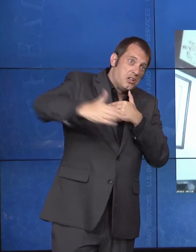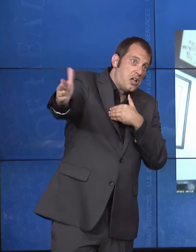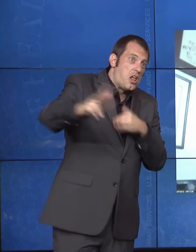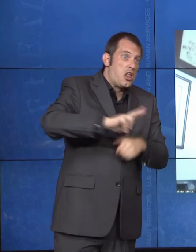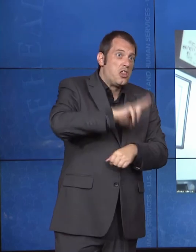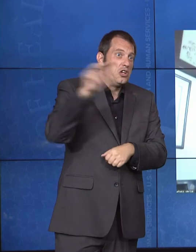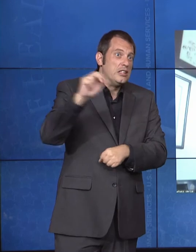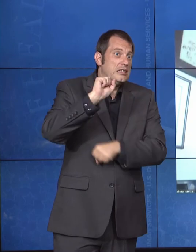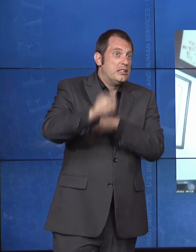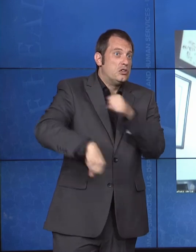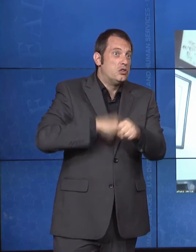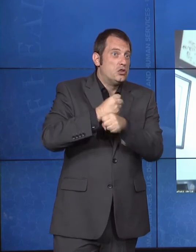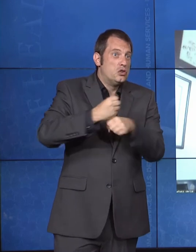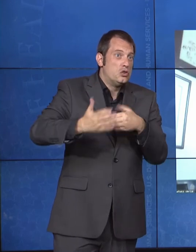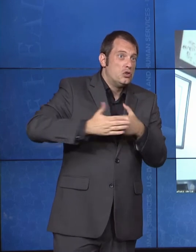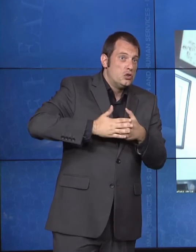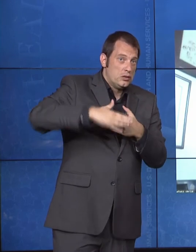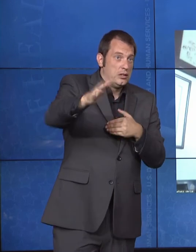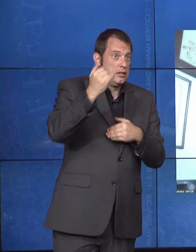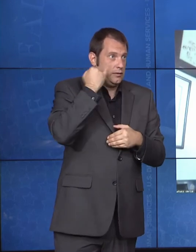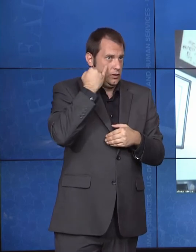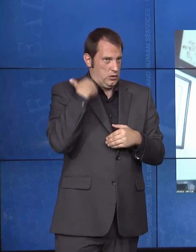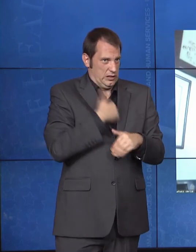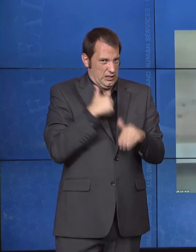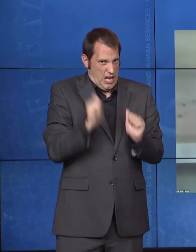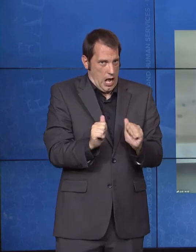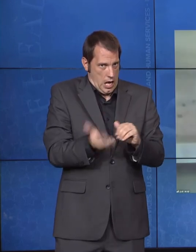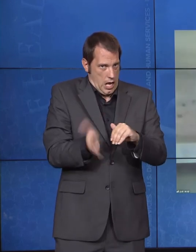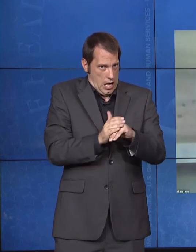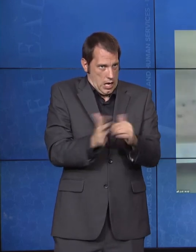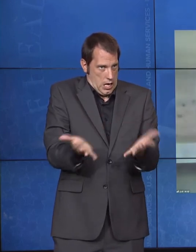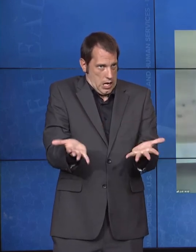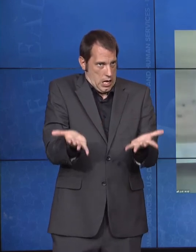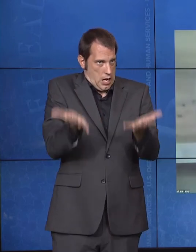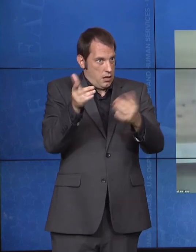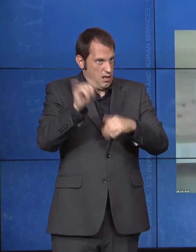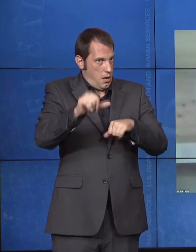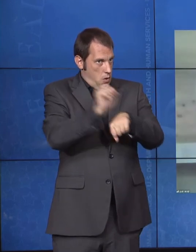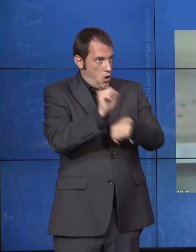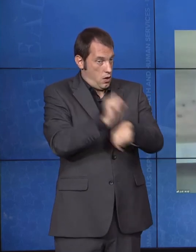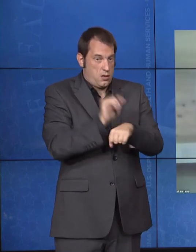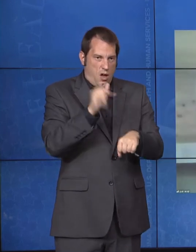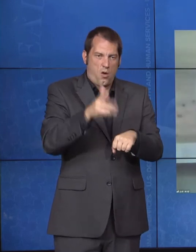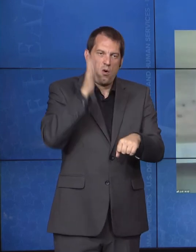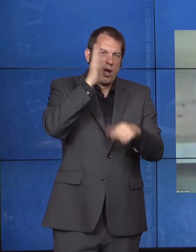going to make a huge difference. Julie Hocker: Great. Well, I don't think you would ever hear an argument on that one